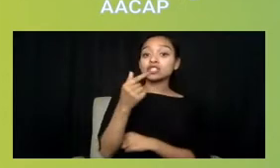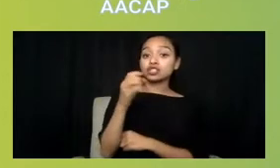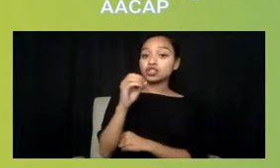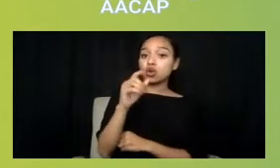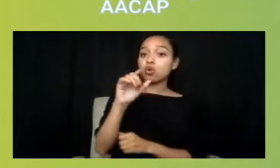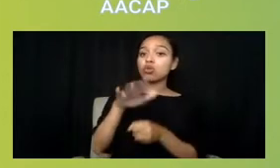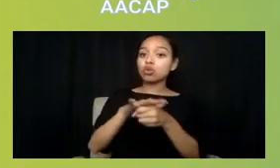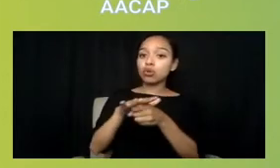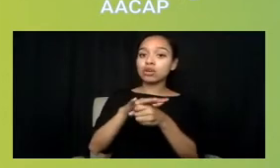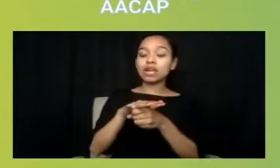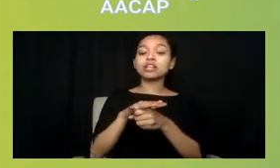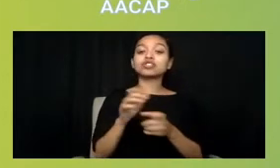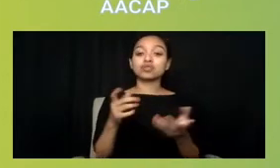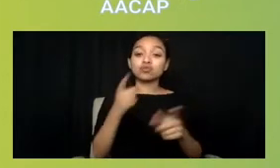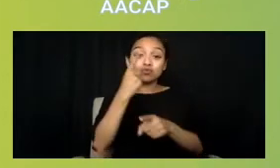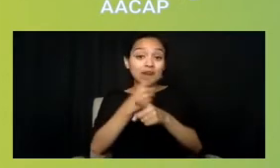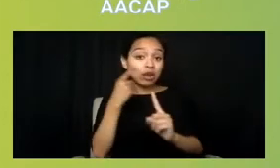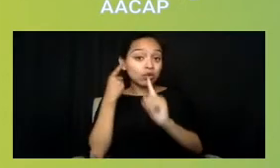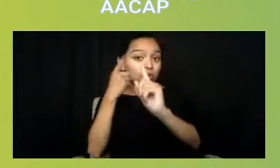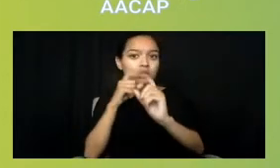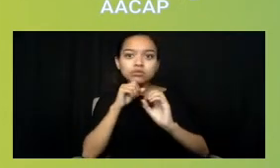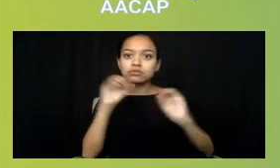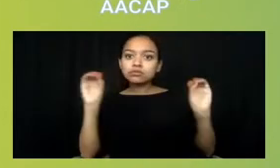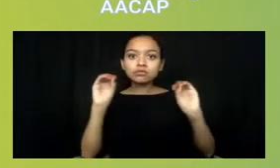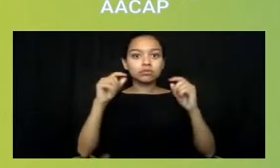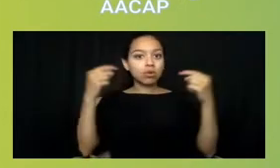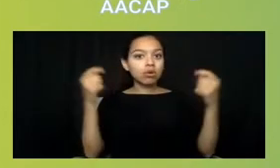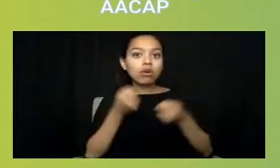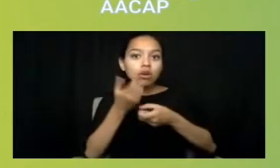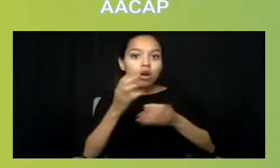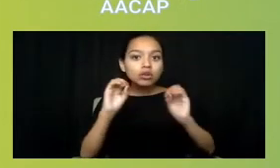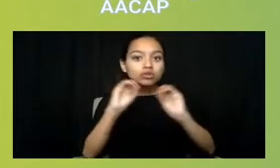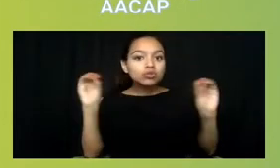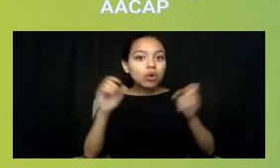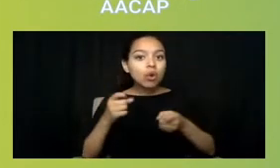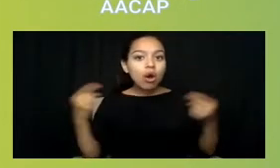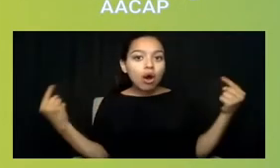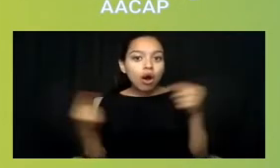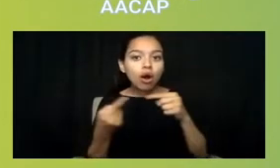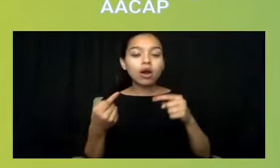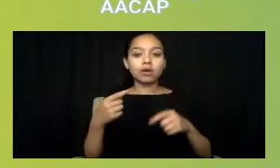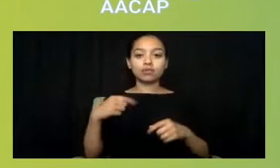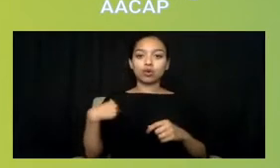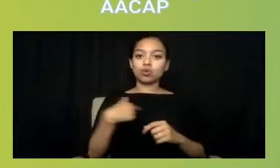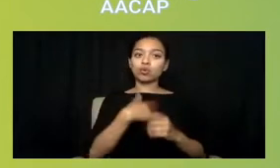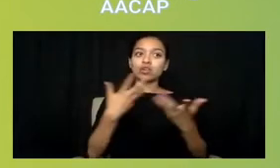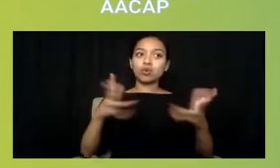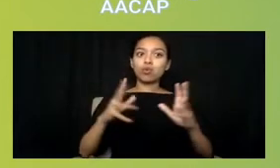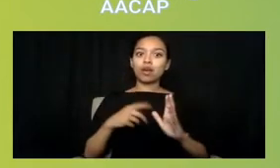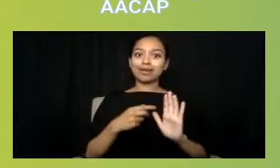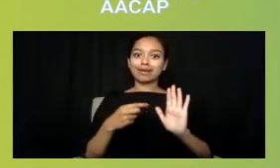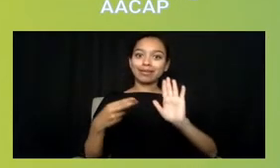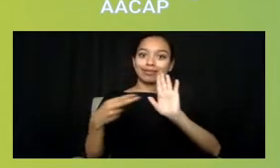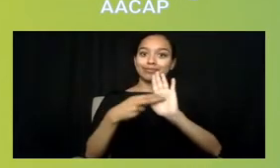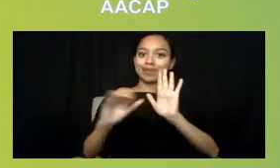by geolocating someone or outing them as being a vulnerable group that may not be met with safe needed care